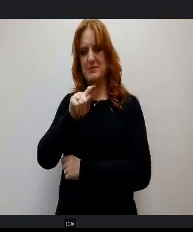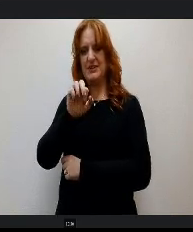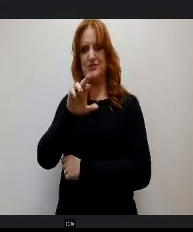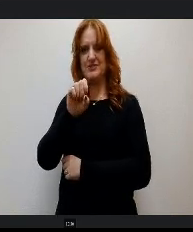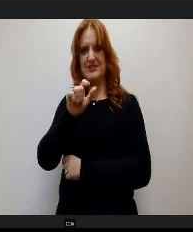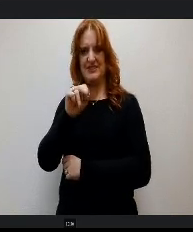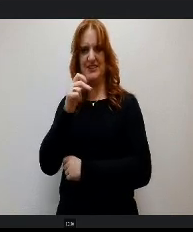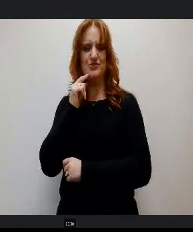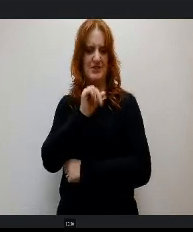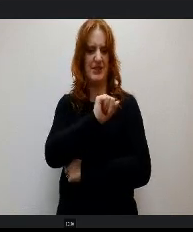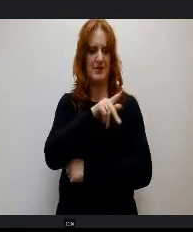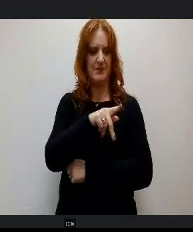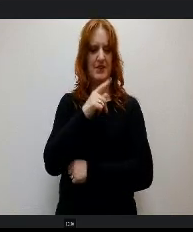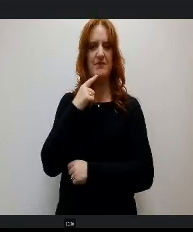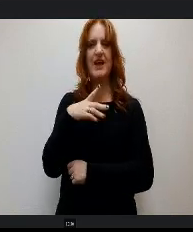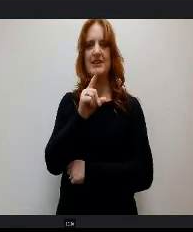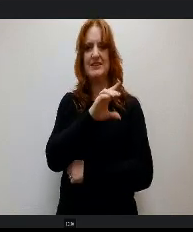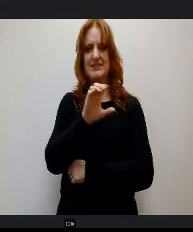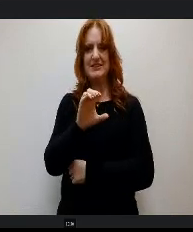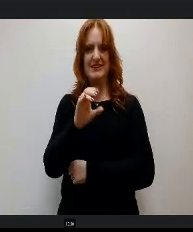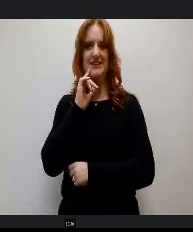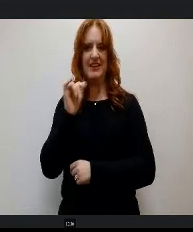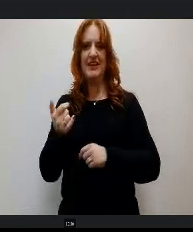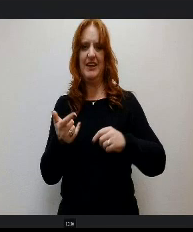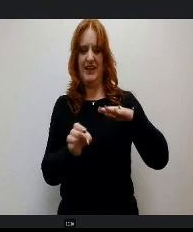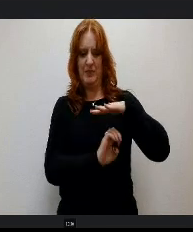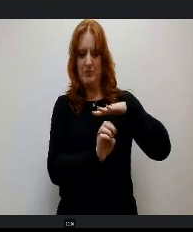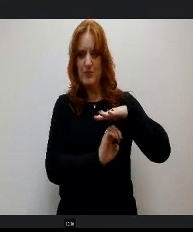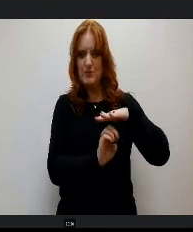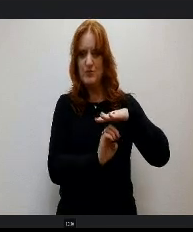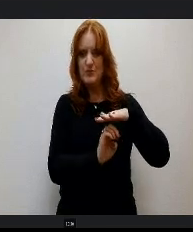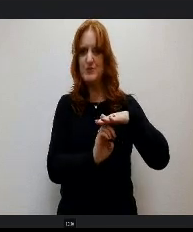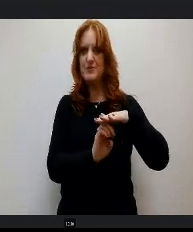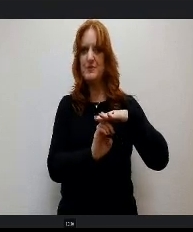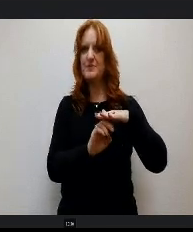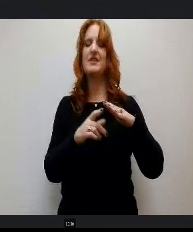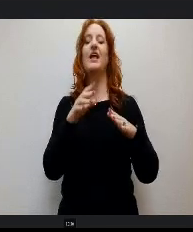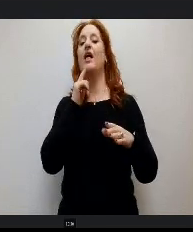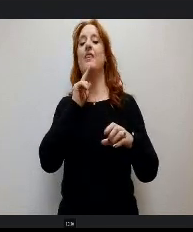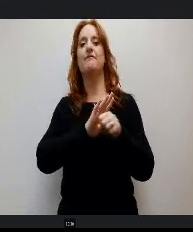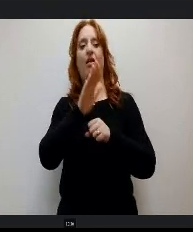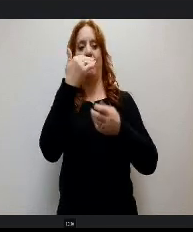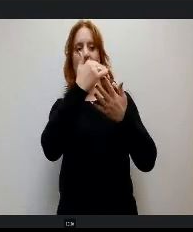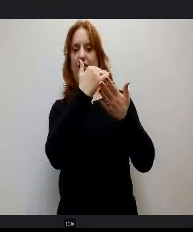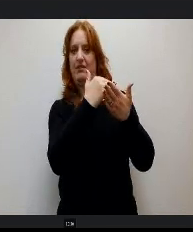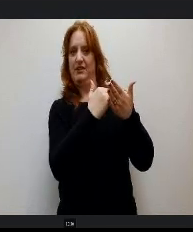Discovery Canyon Elementary and. The full list of all of the folks who are be